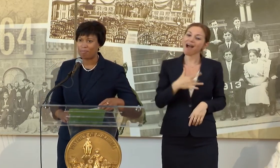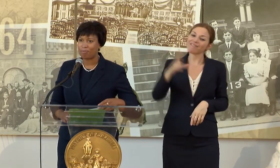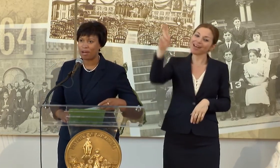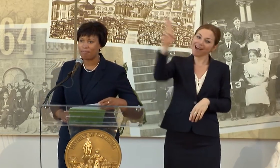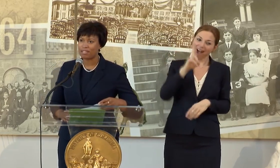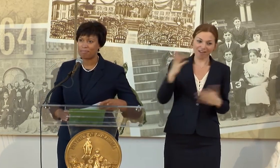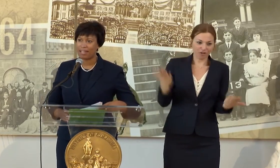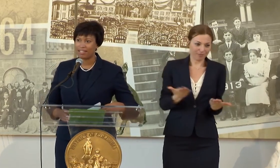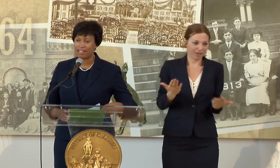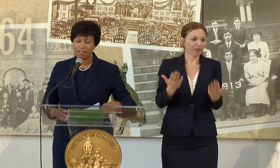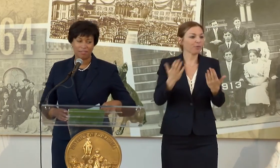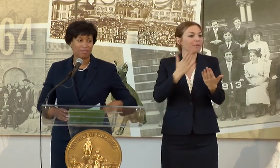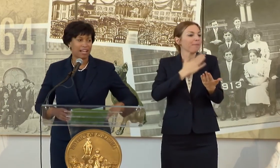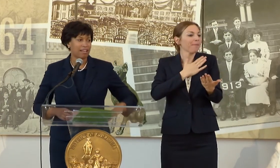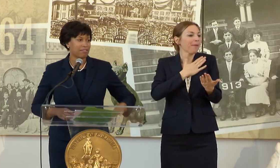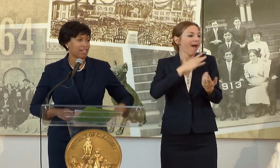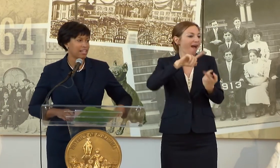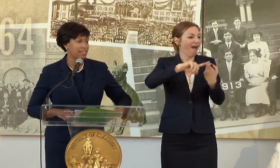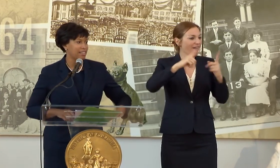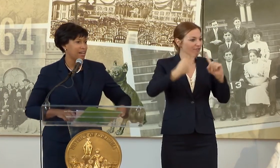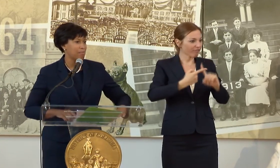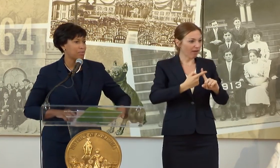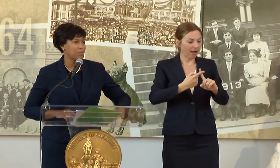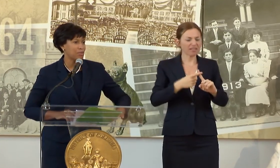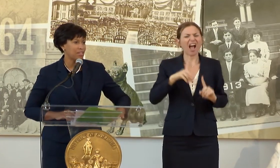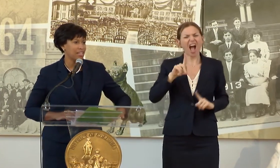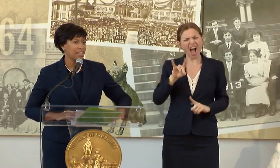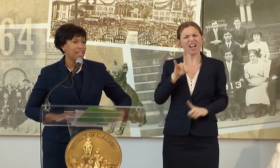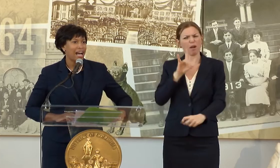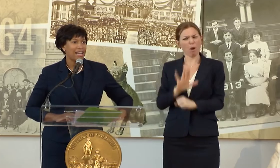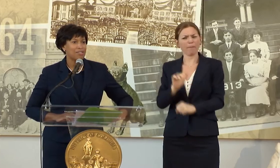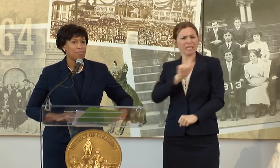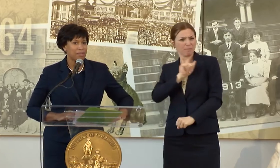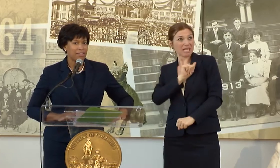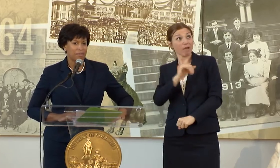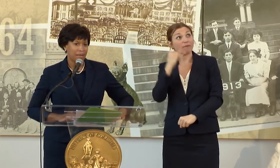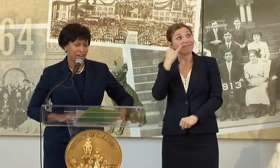I PROMISED MYSELF IF I EVER HAD THE OPPORTUNITY TO BE THE MAYOR